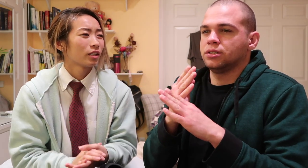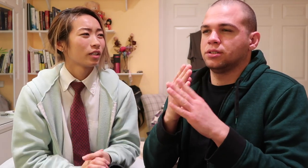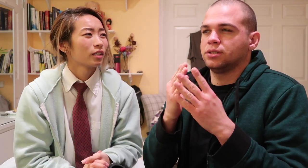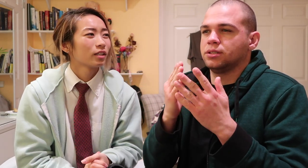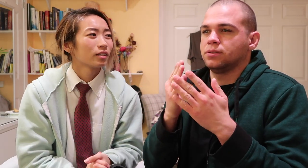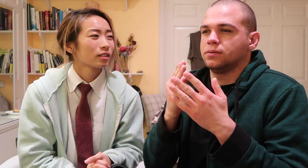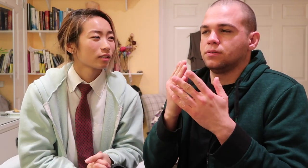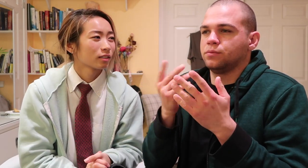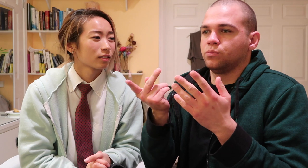language barier